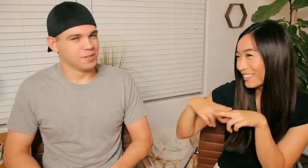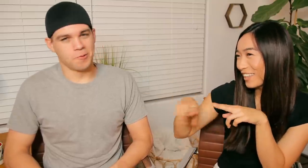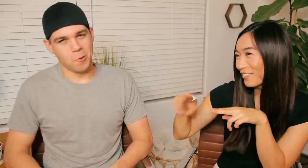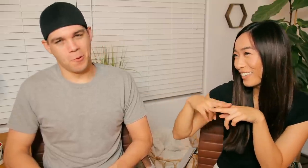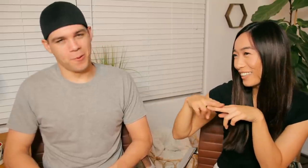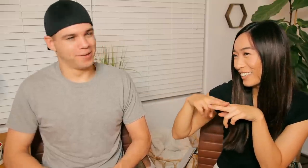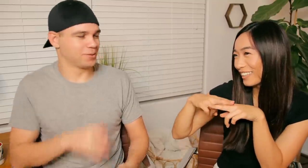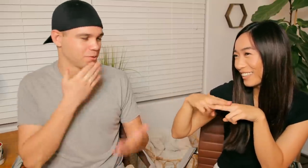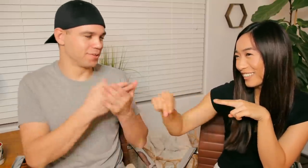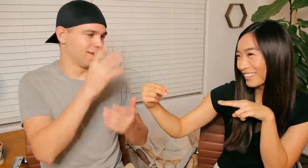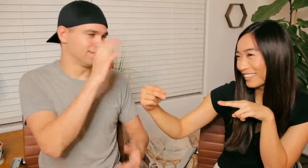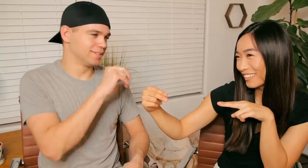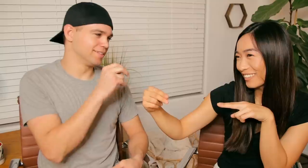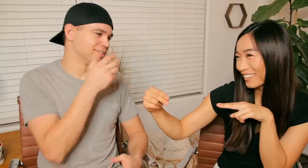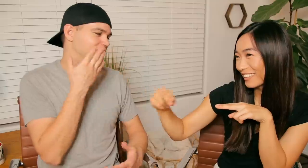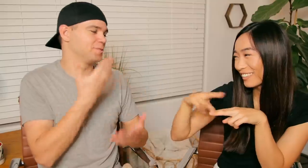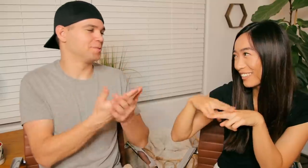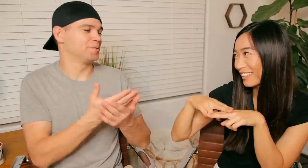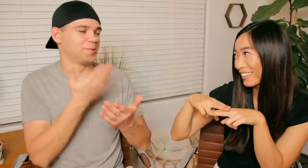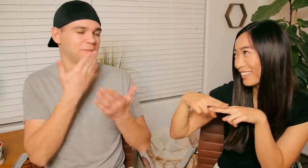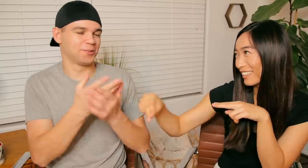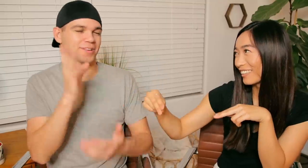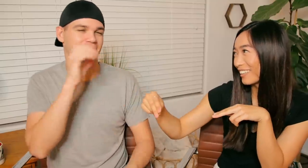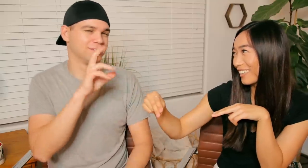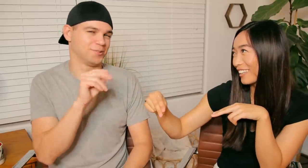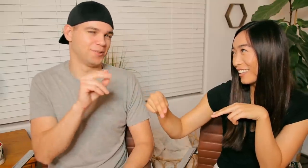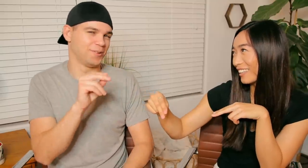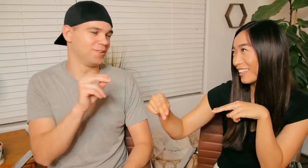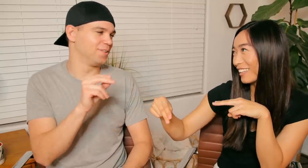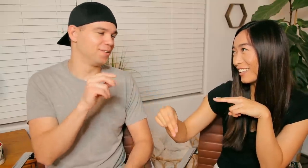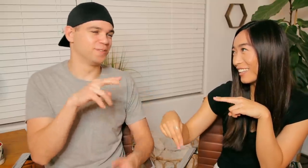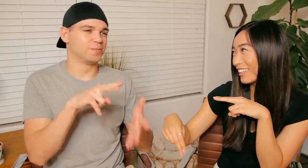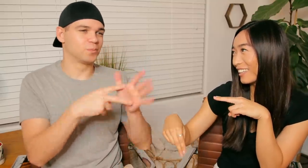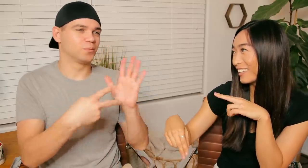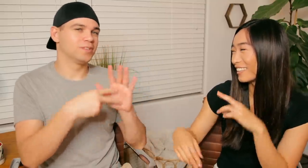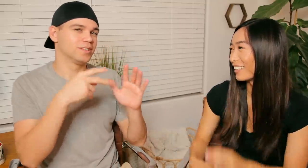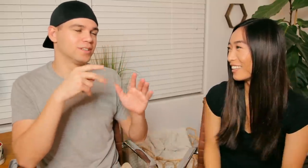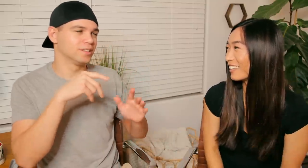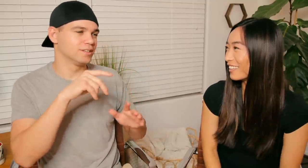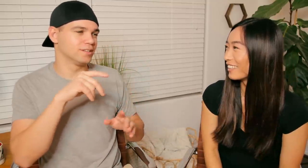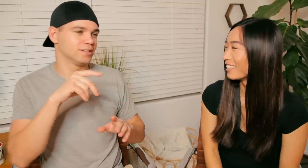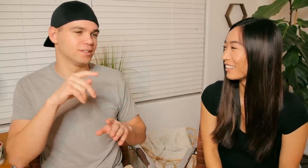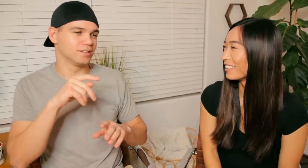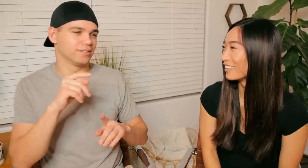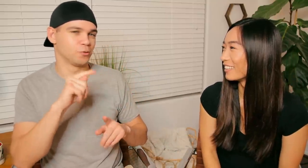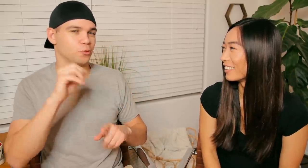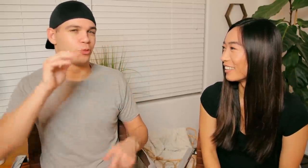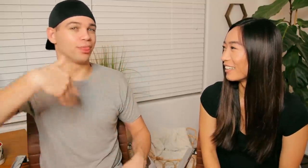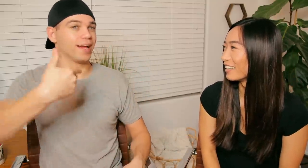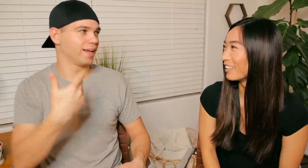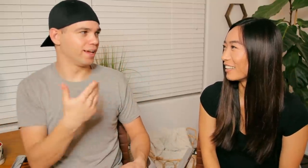something? R: good guess but no It means "too late"